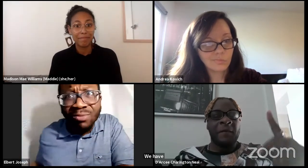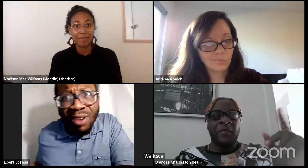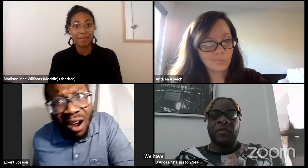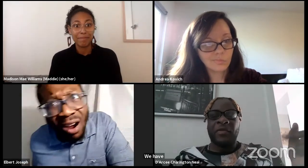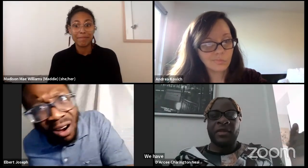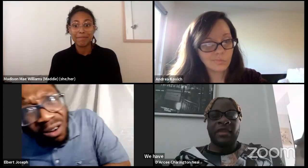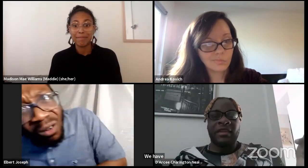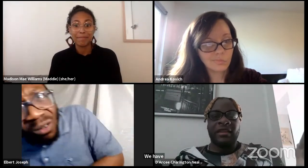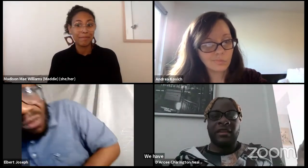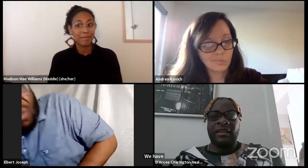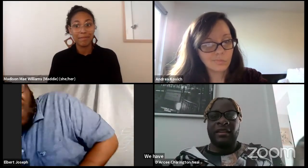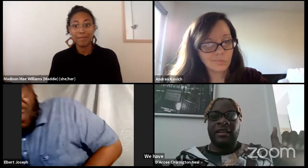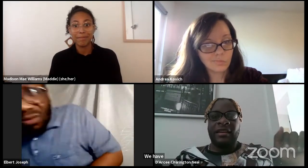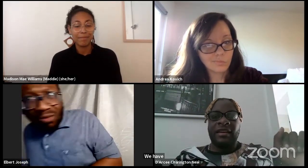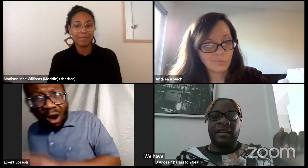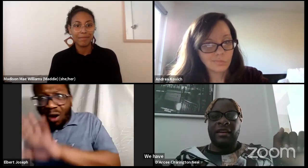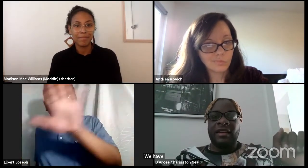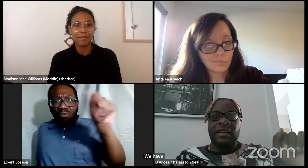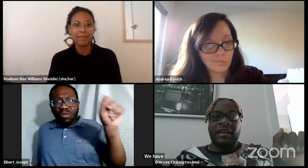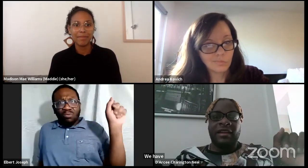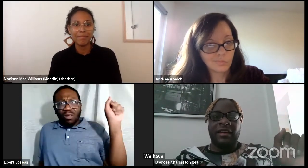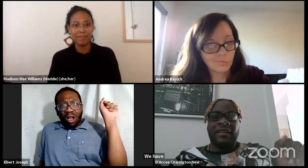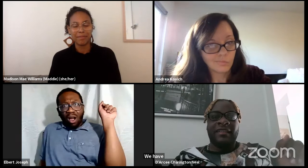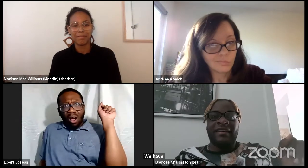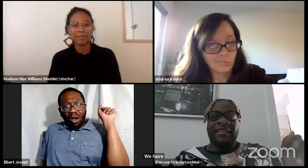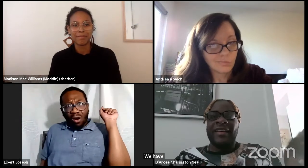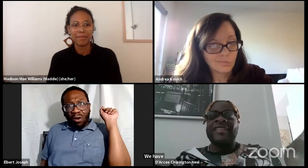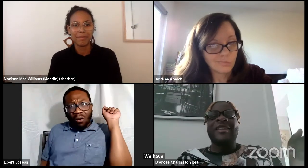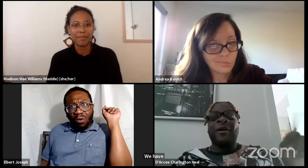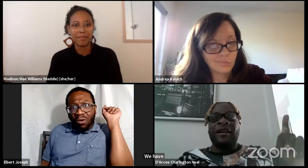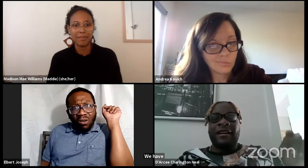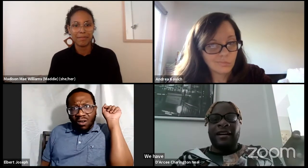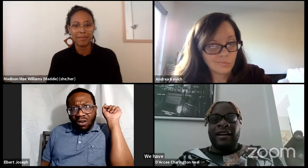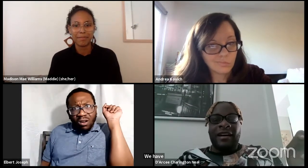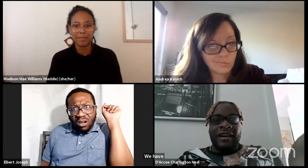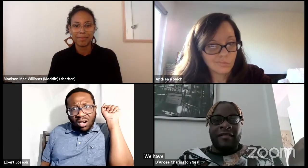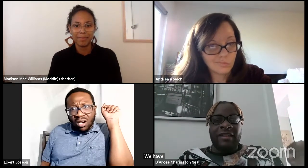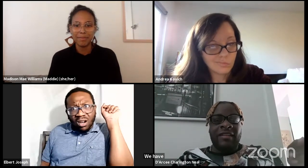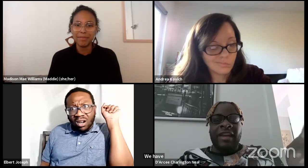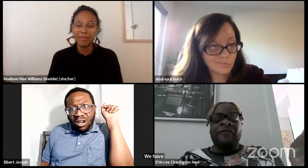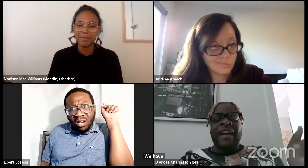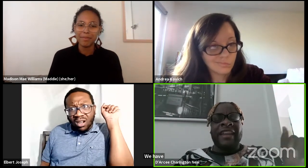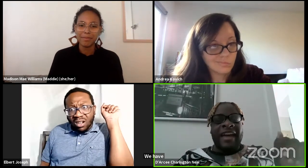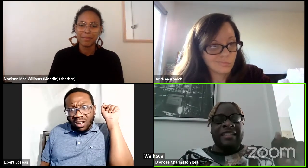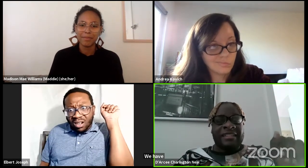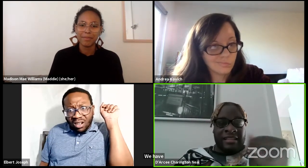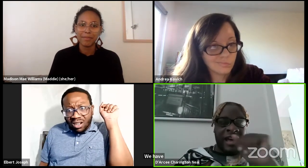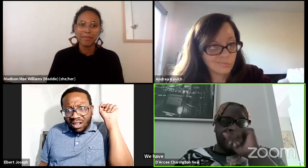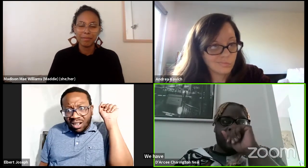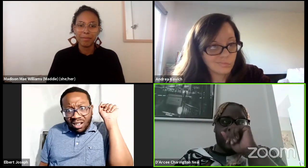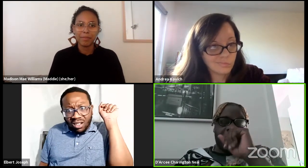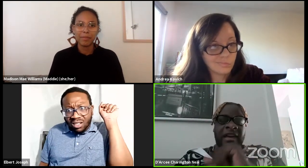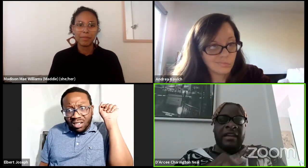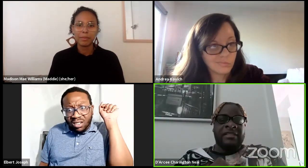To fall on deaf ears? All right, come on now. Absolutely not. If I could add to this, I just wanted to add,